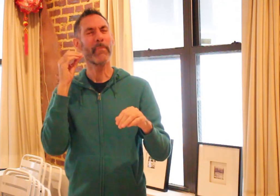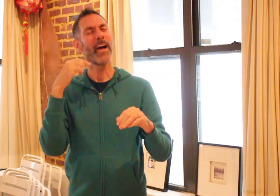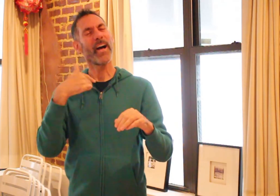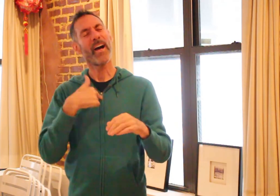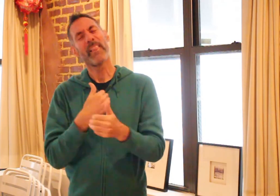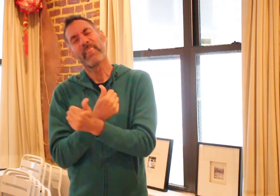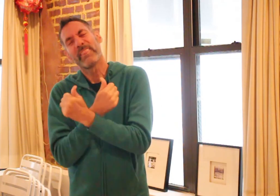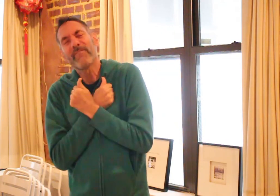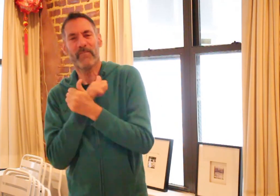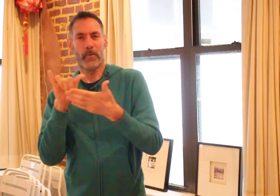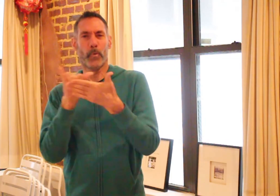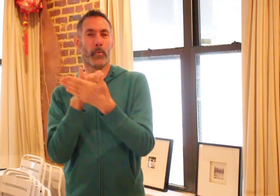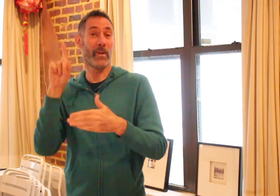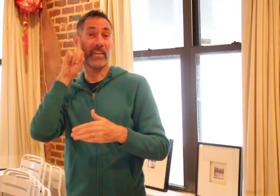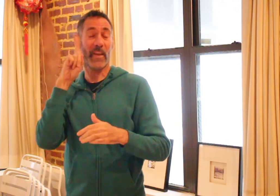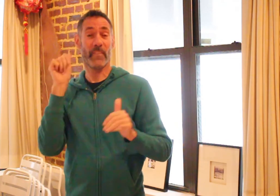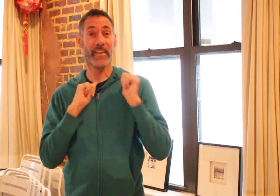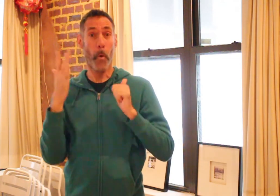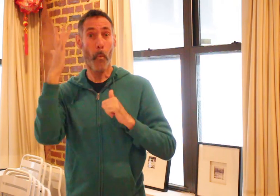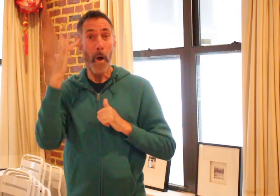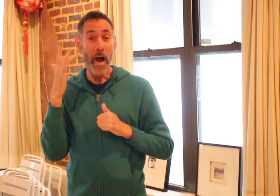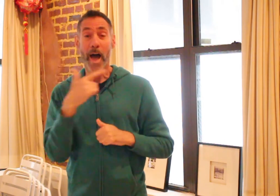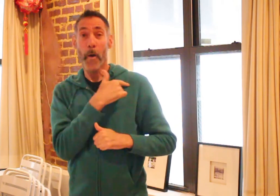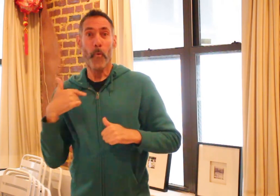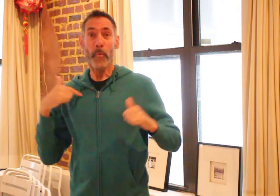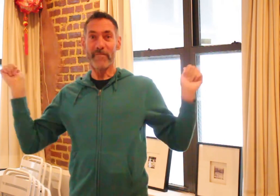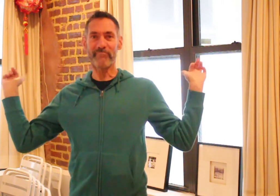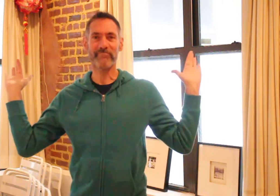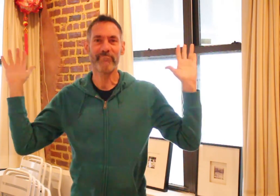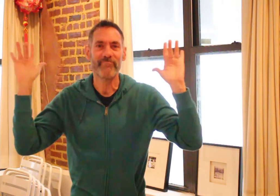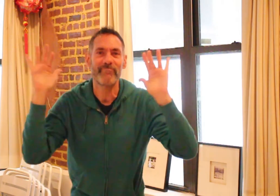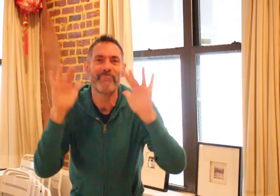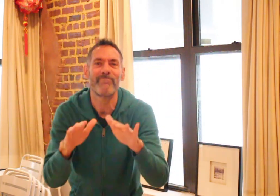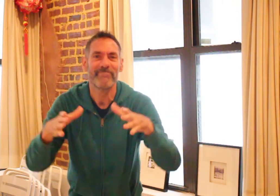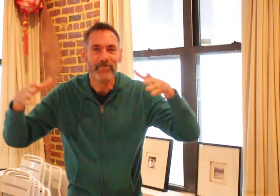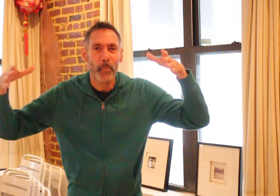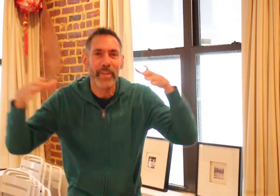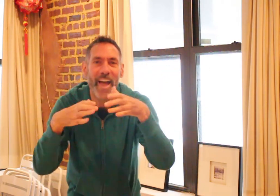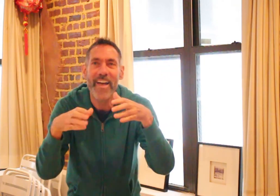I love New York Deaf Theatre because we actually get together again!